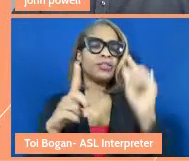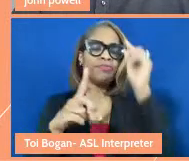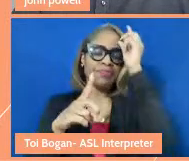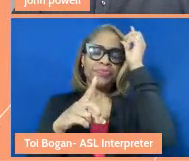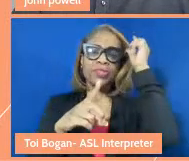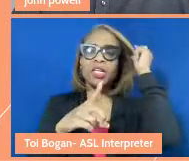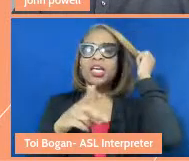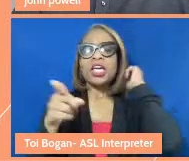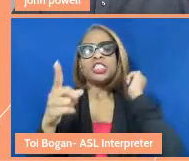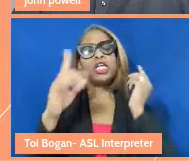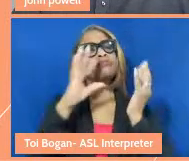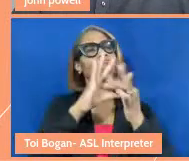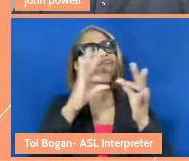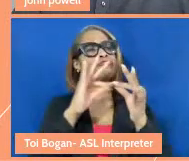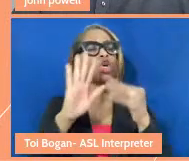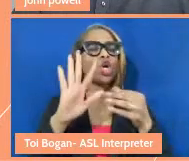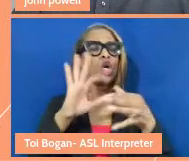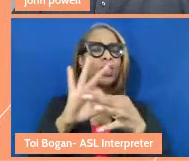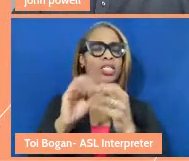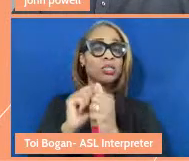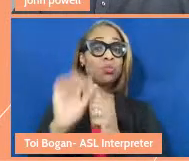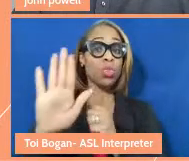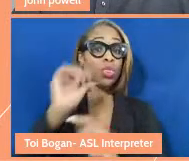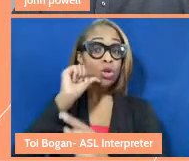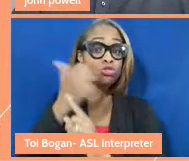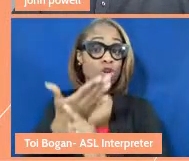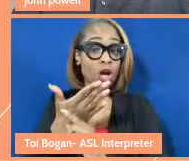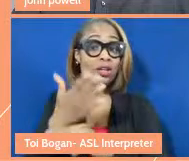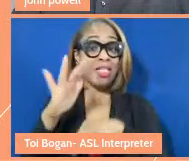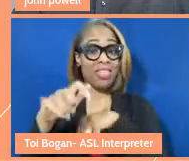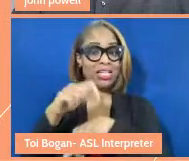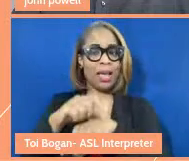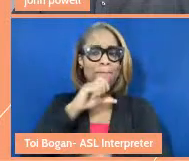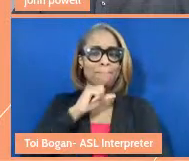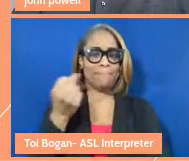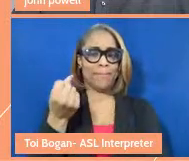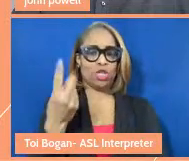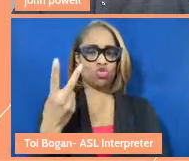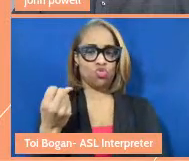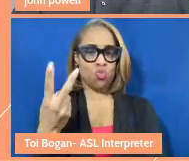She's telling me about her relationship with her daughter who at that time was 12. And she